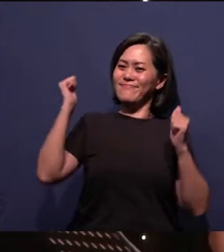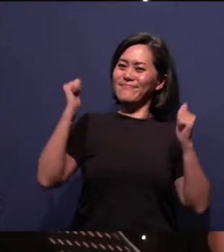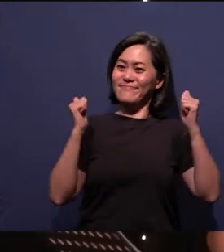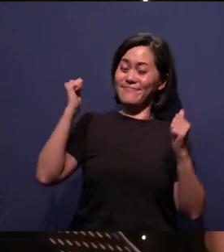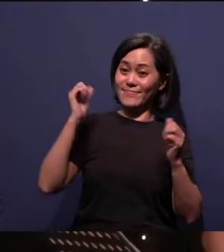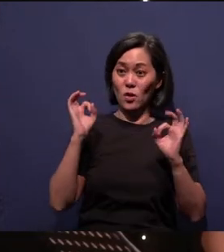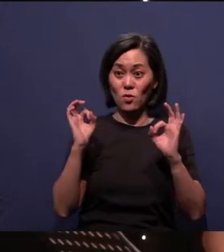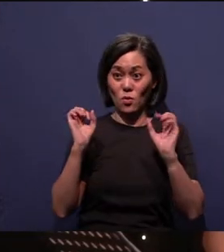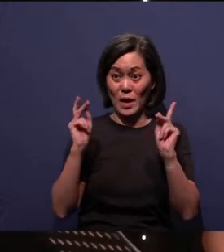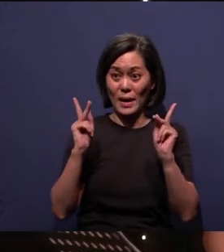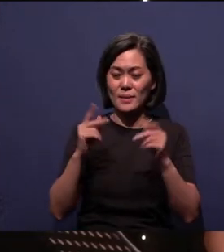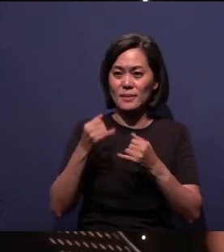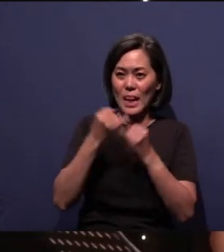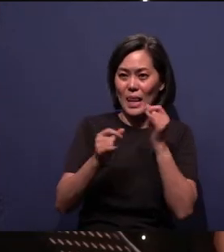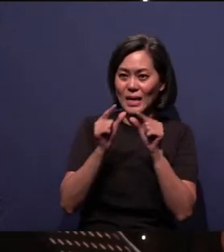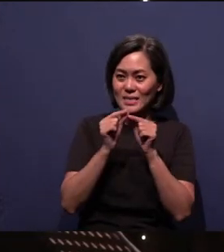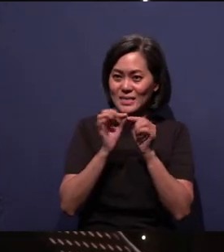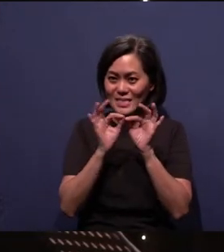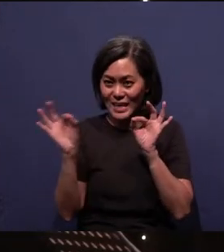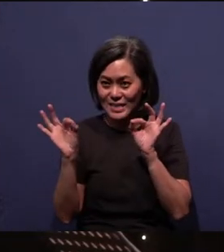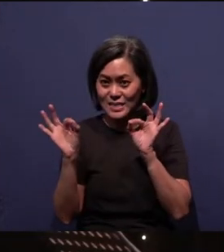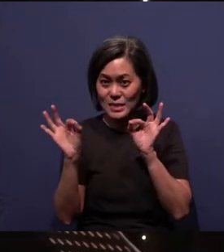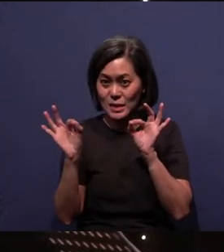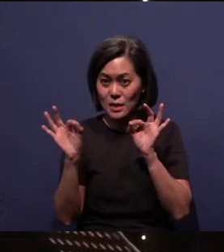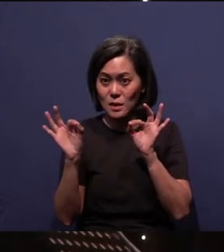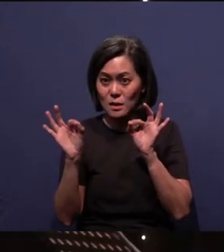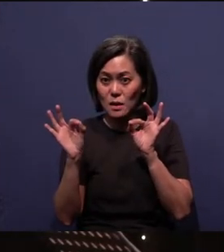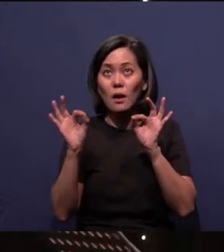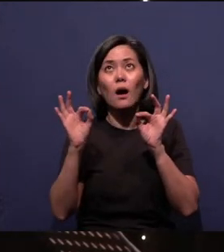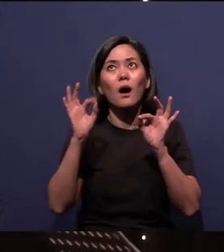And then the last line, king of, wait, wait, wait, it's, wait.